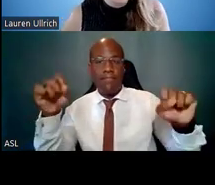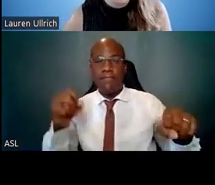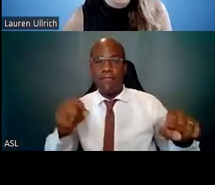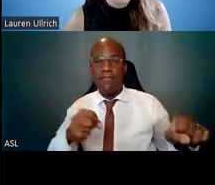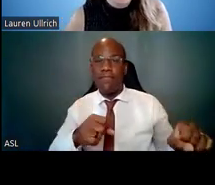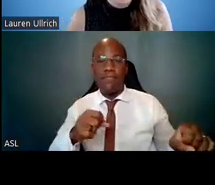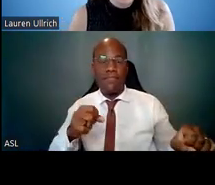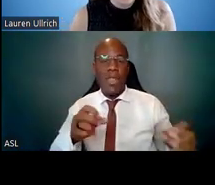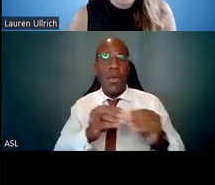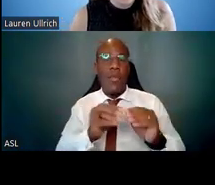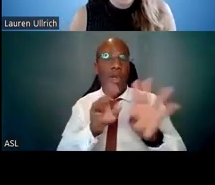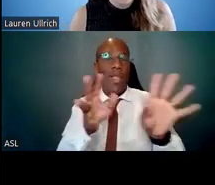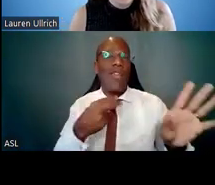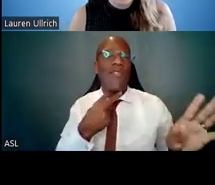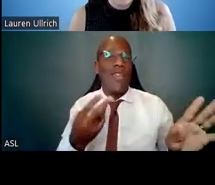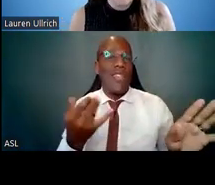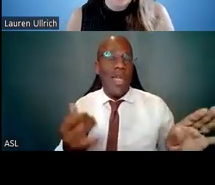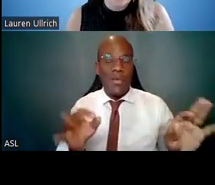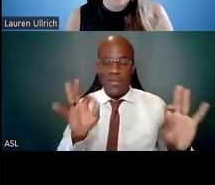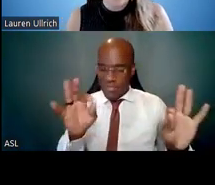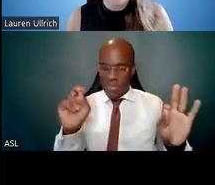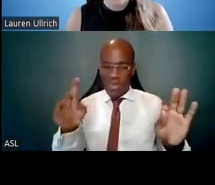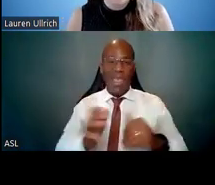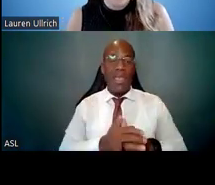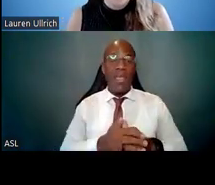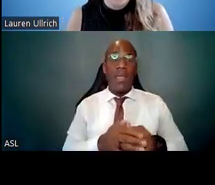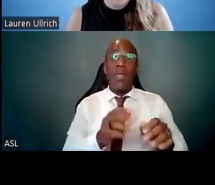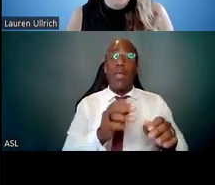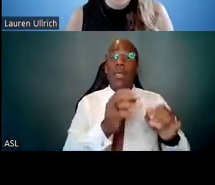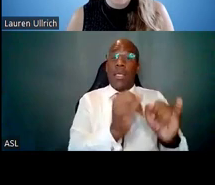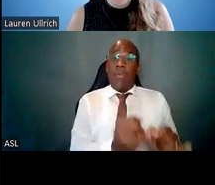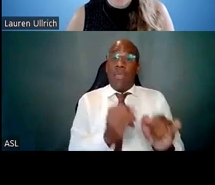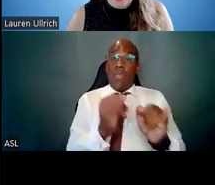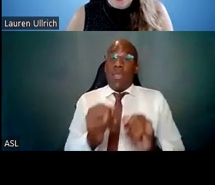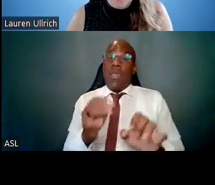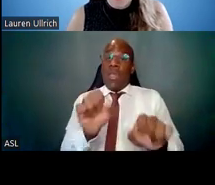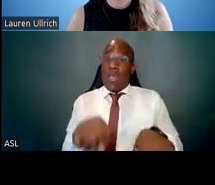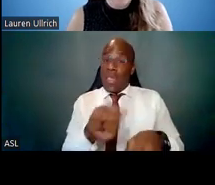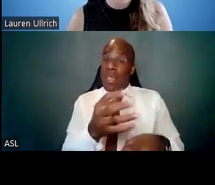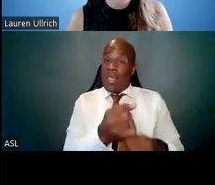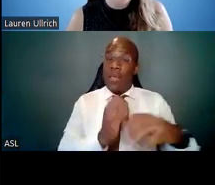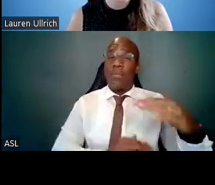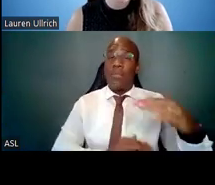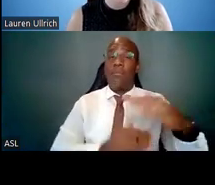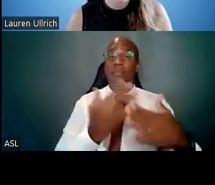Okay, so individuals can receive up to five years of NRSA support at the predoctoral level.